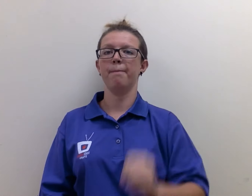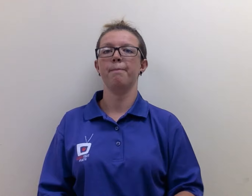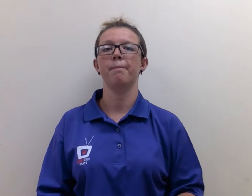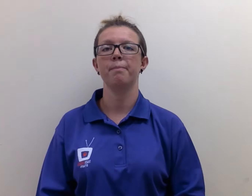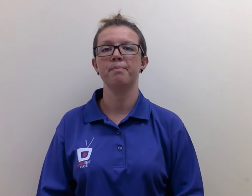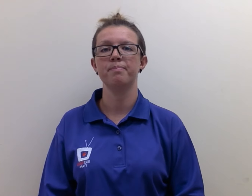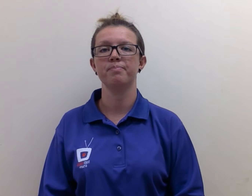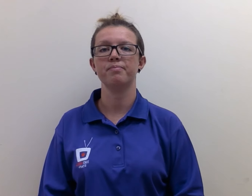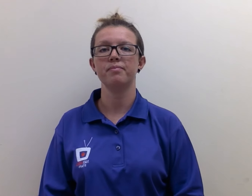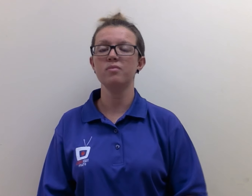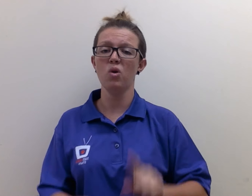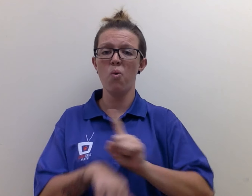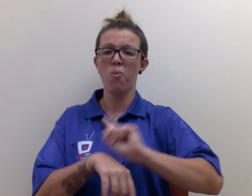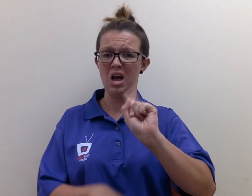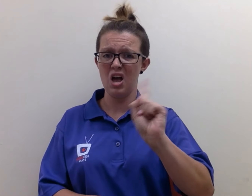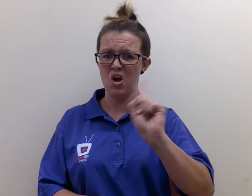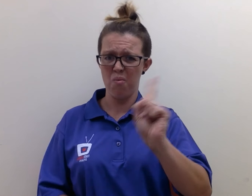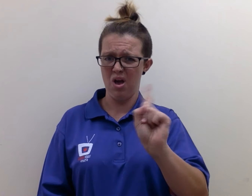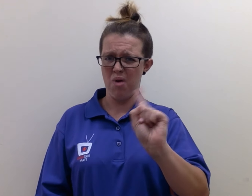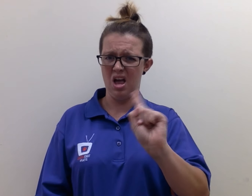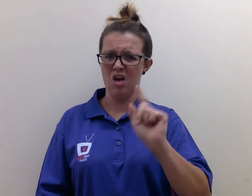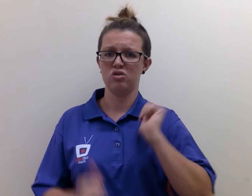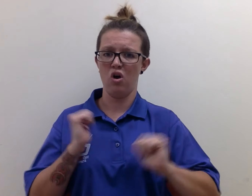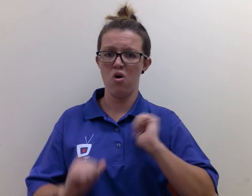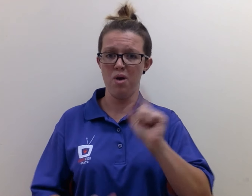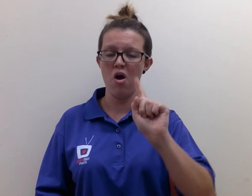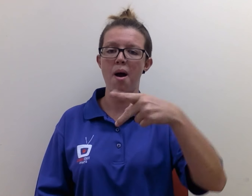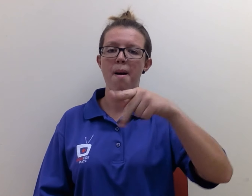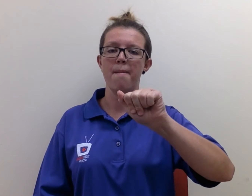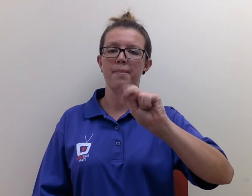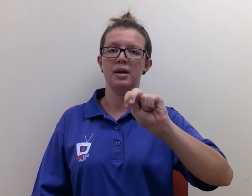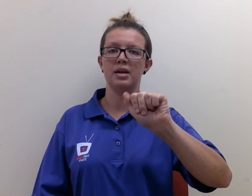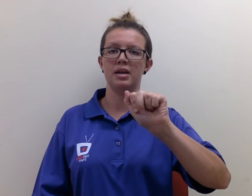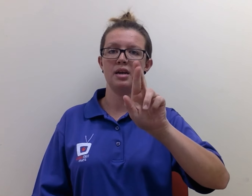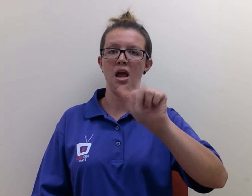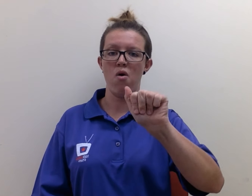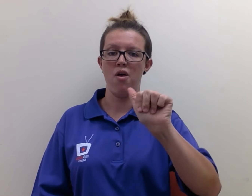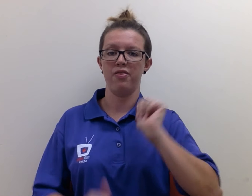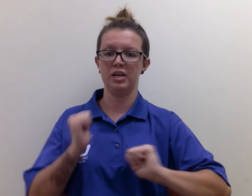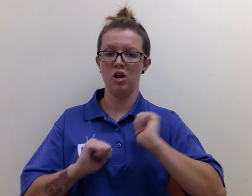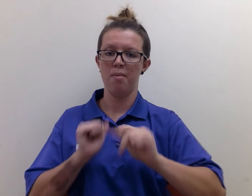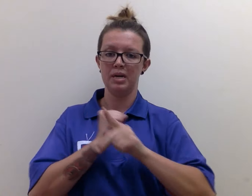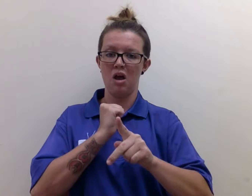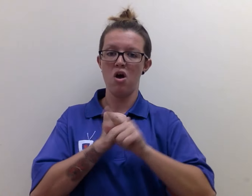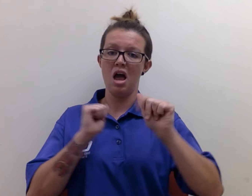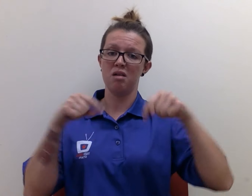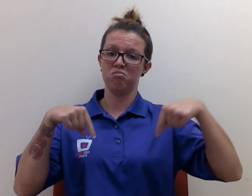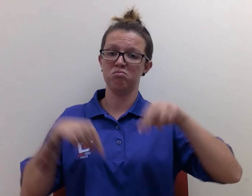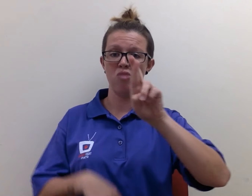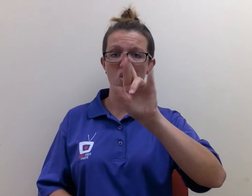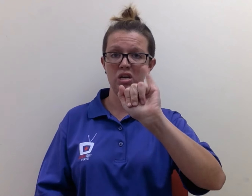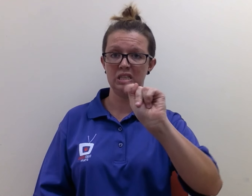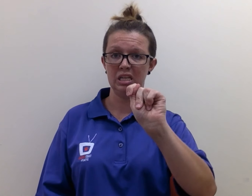Both shows will be playing at Panara Theatre at Rochester Institute of Technology, RIT.